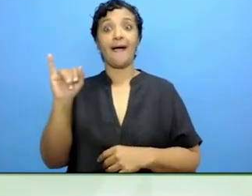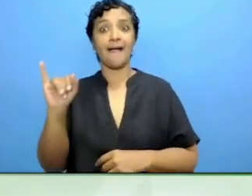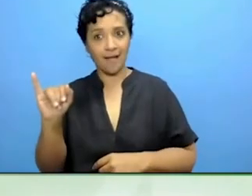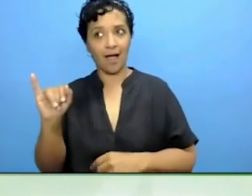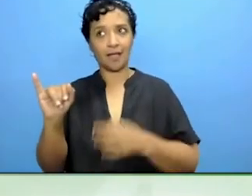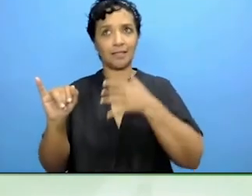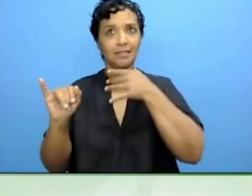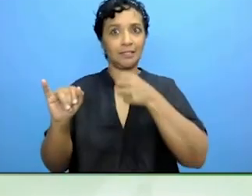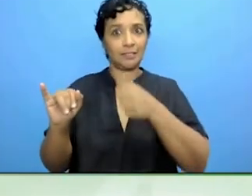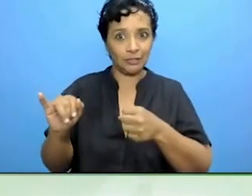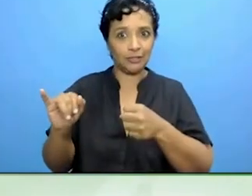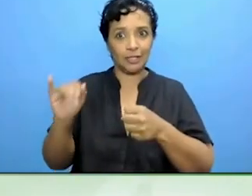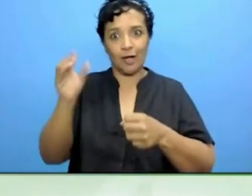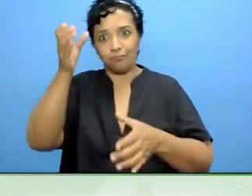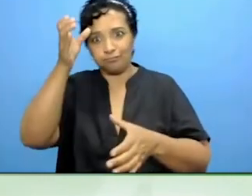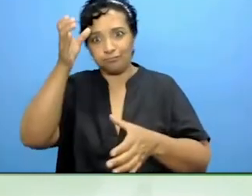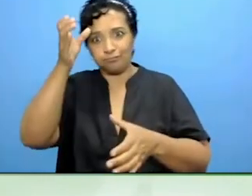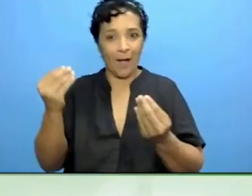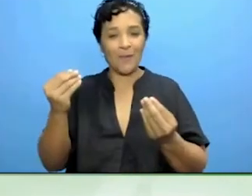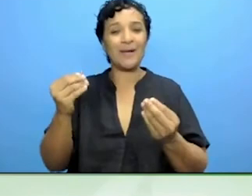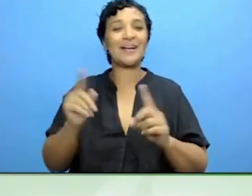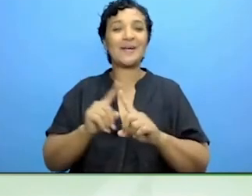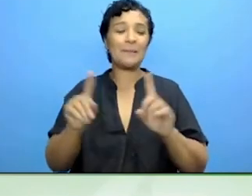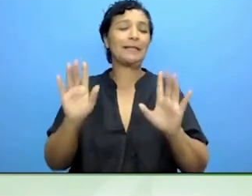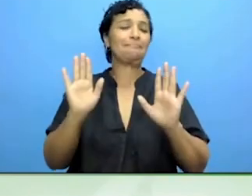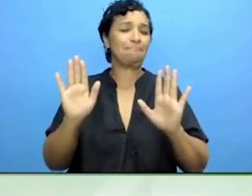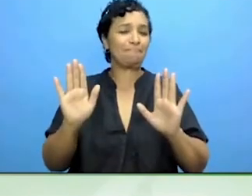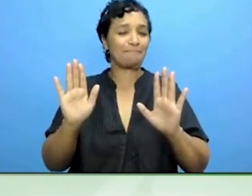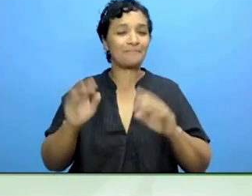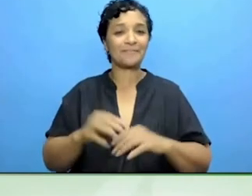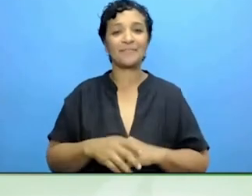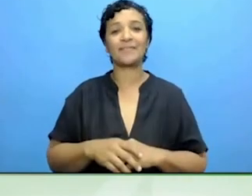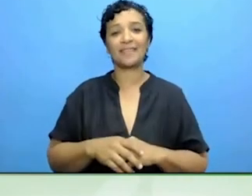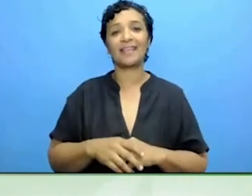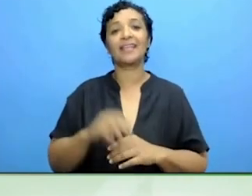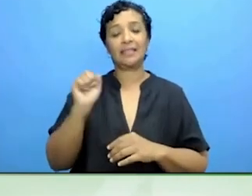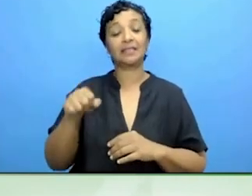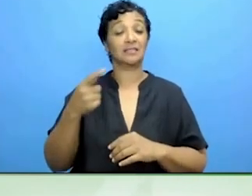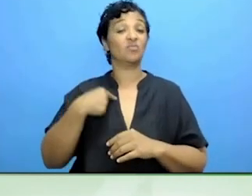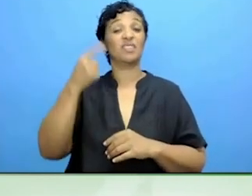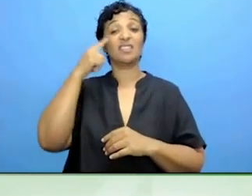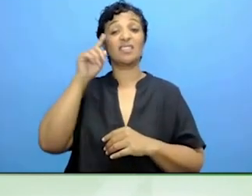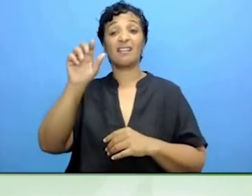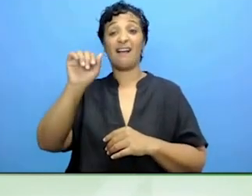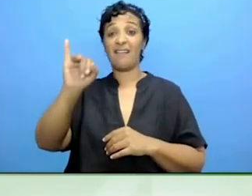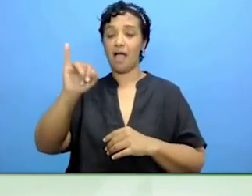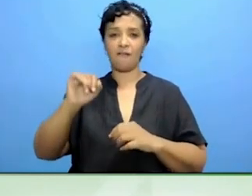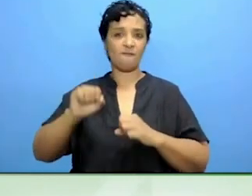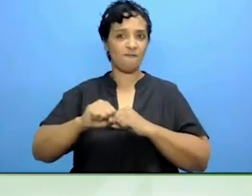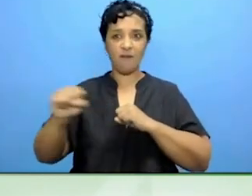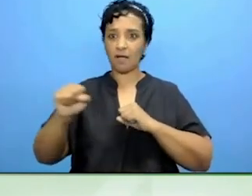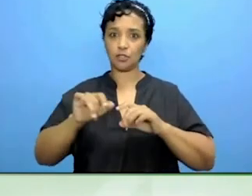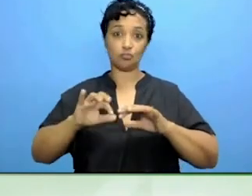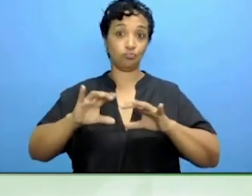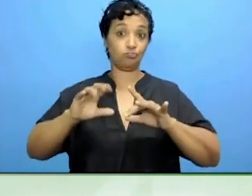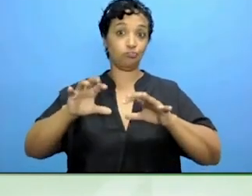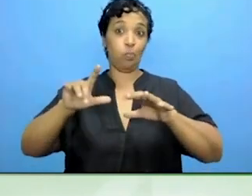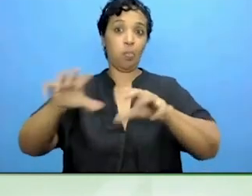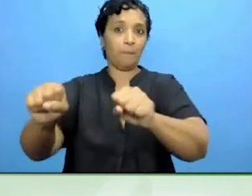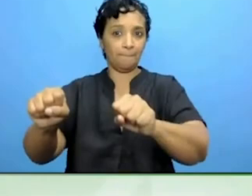Certainly, it will come at hours very fast. We know the pace of technological change has been immense.